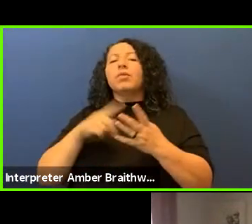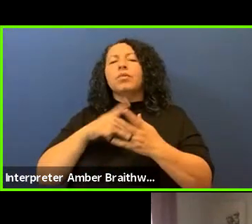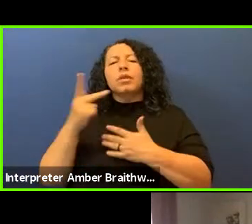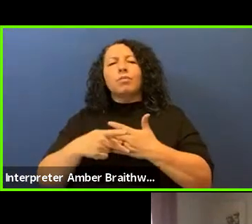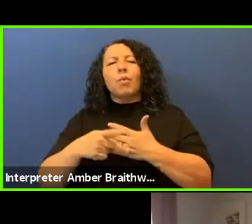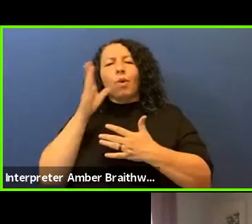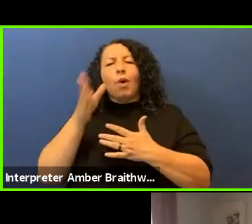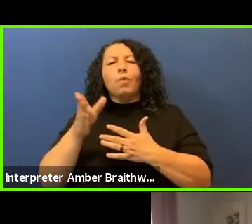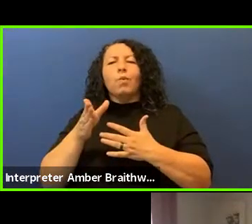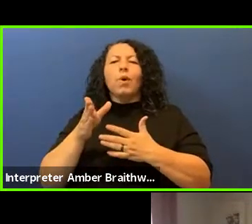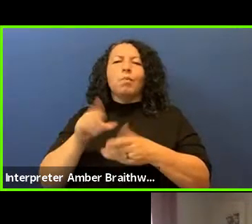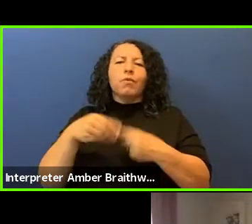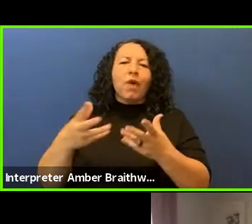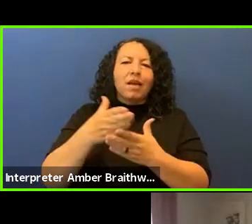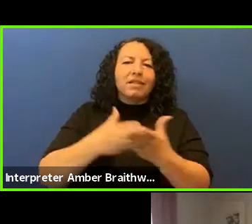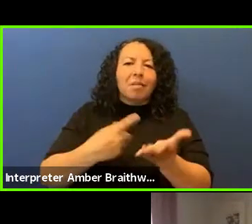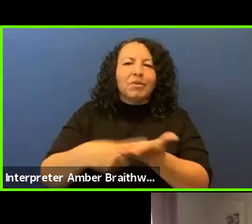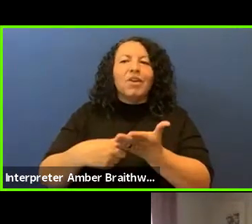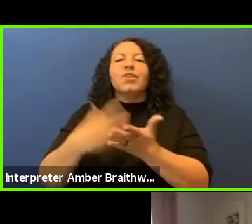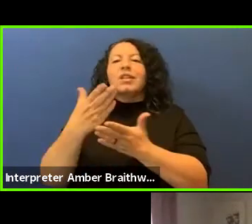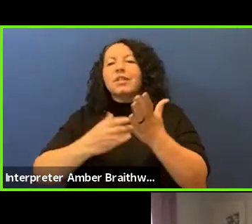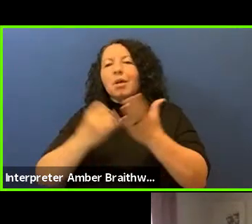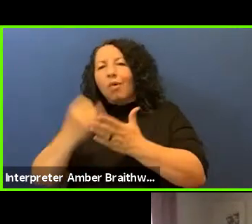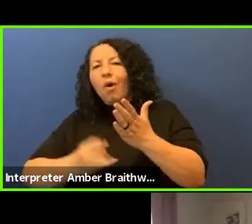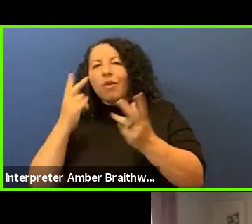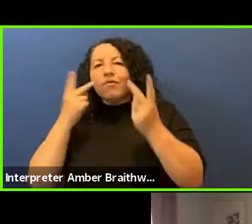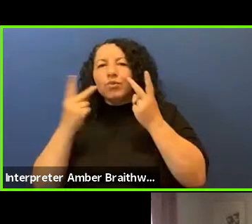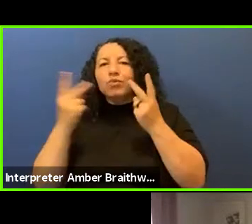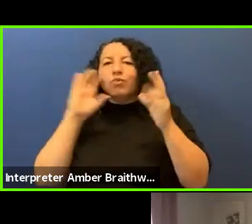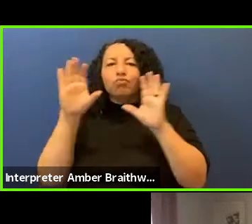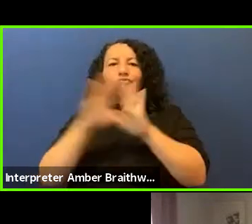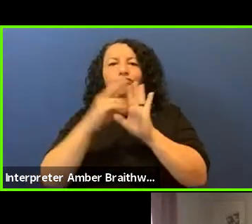Then, I'll ask each of them a question in the second round.